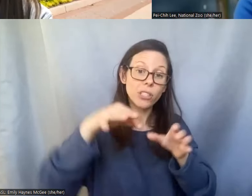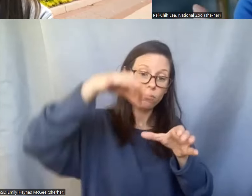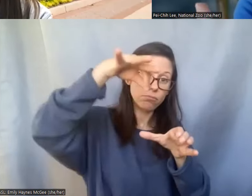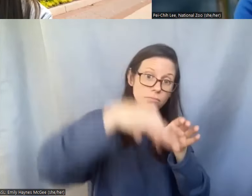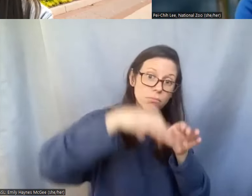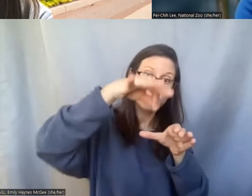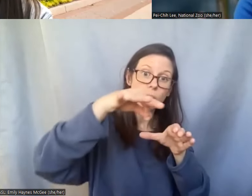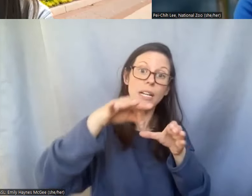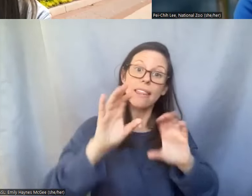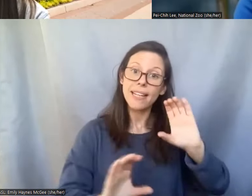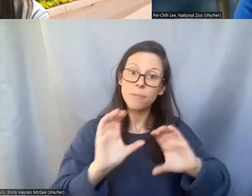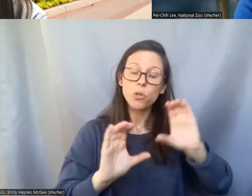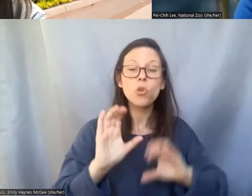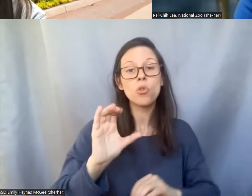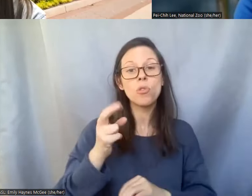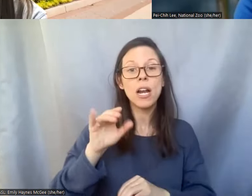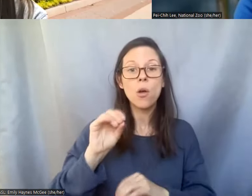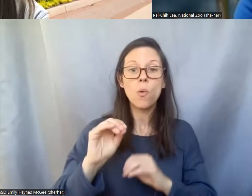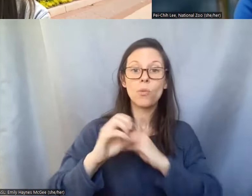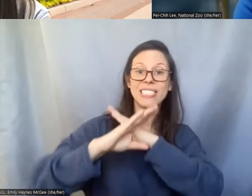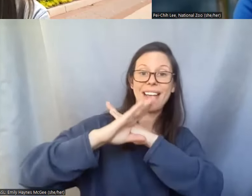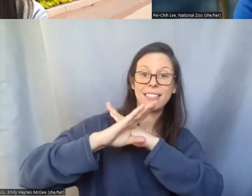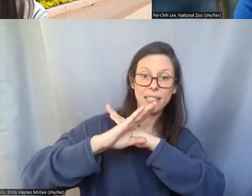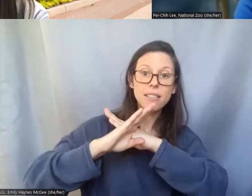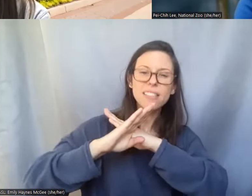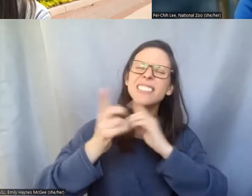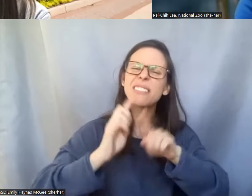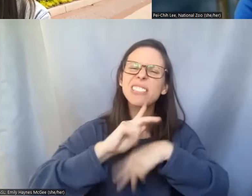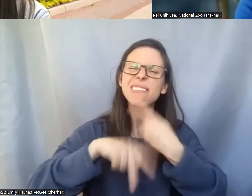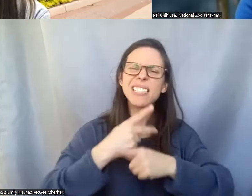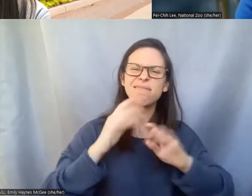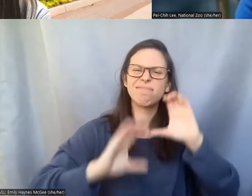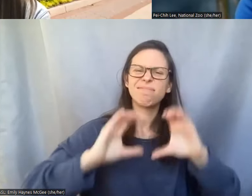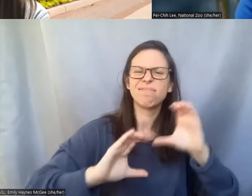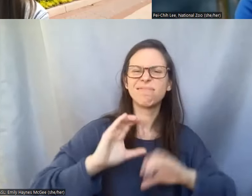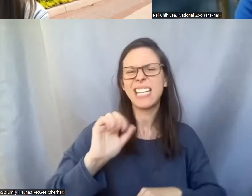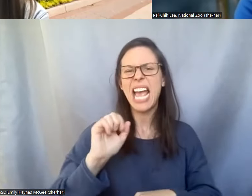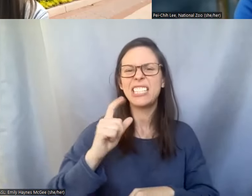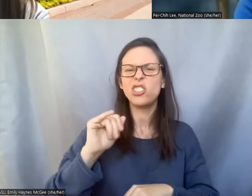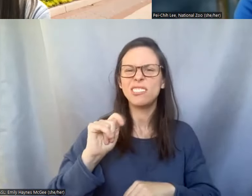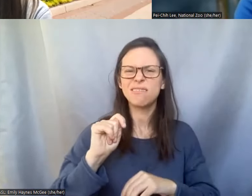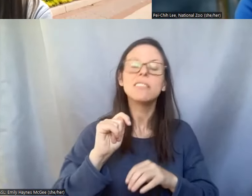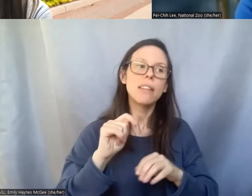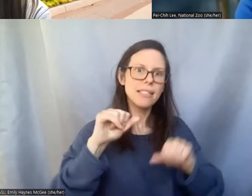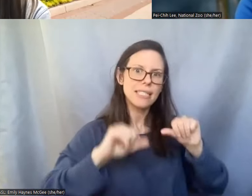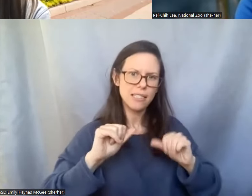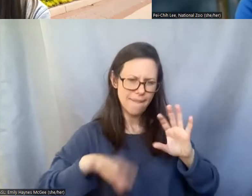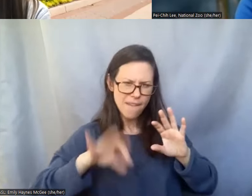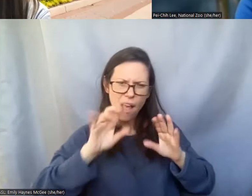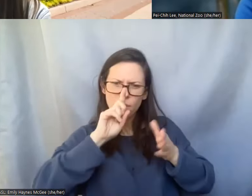different protective agents that scientists have found out that can prevent ice from happening